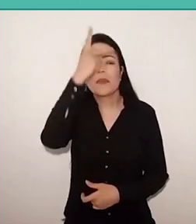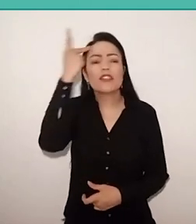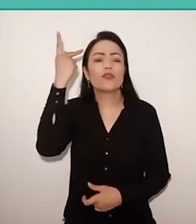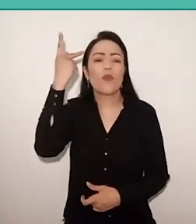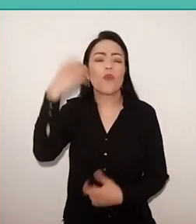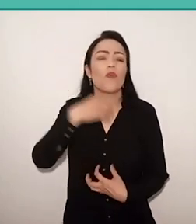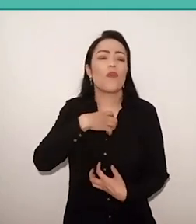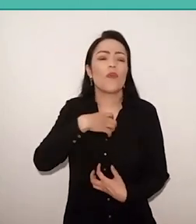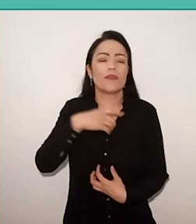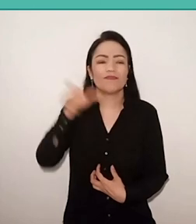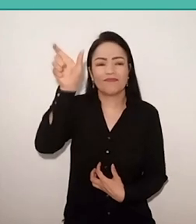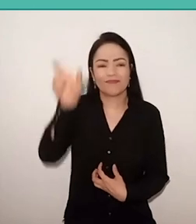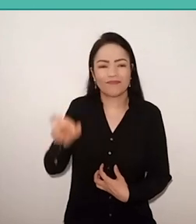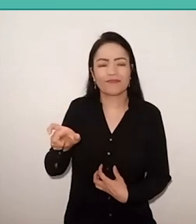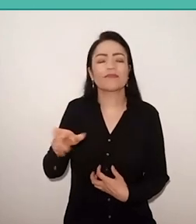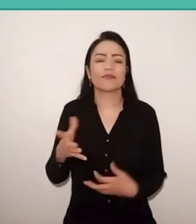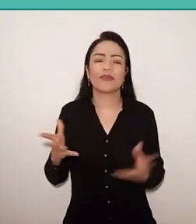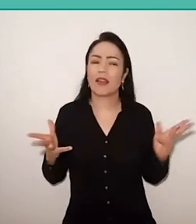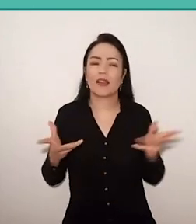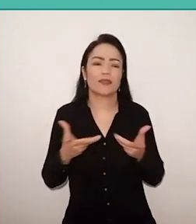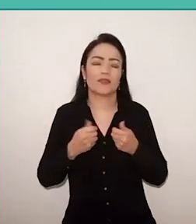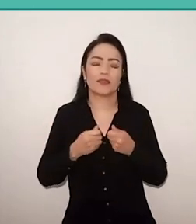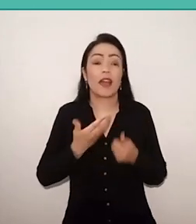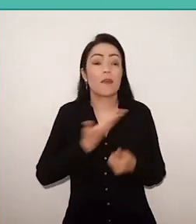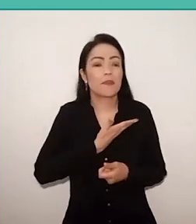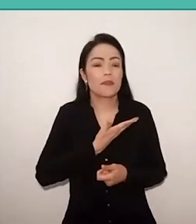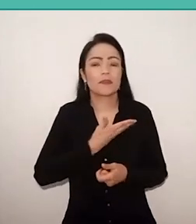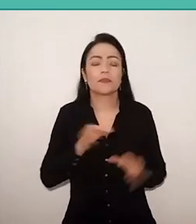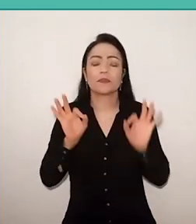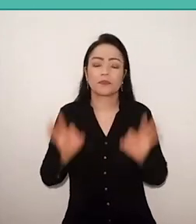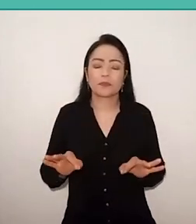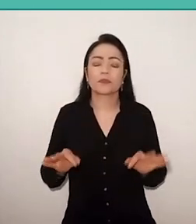a sincere friend, fraternal, modest, simple, humble